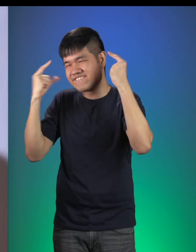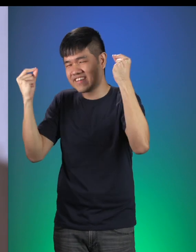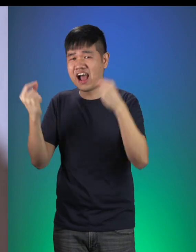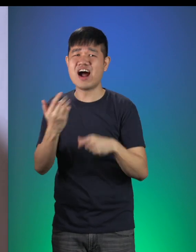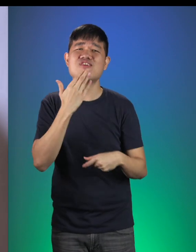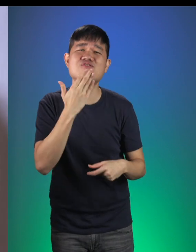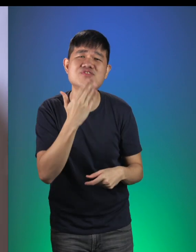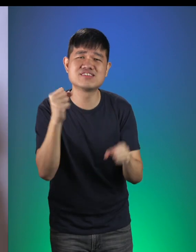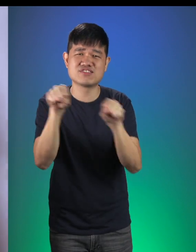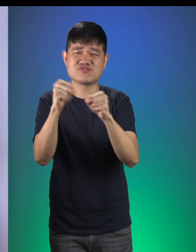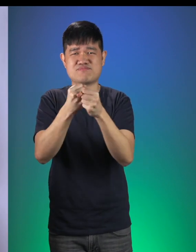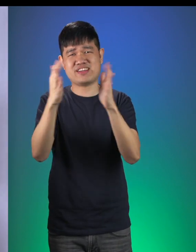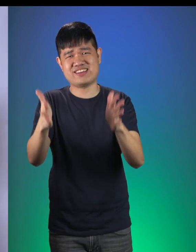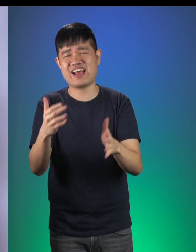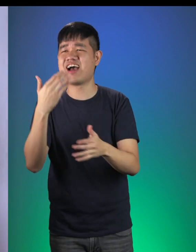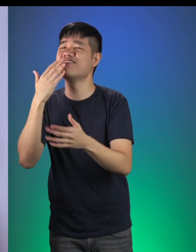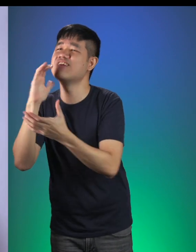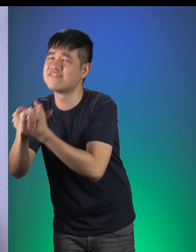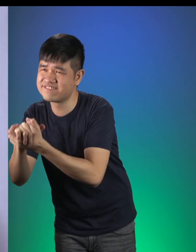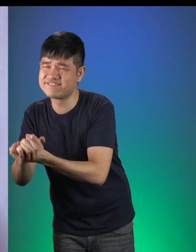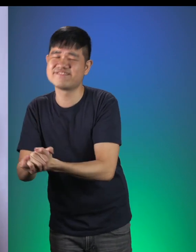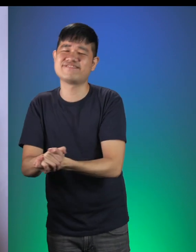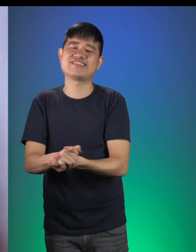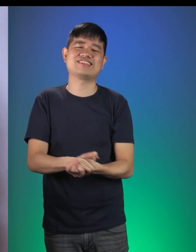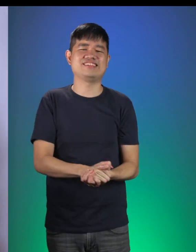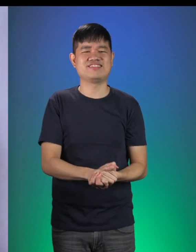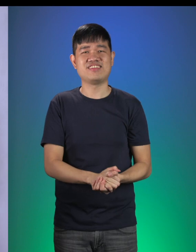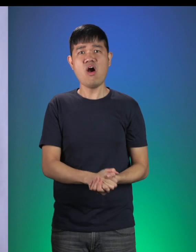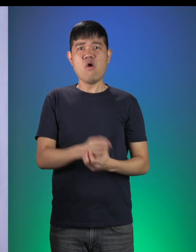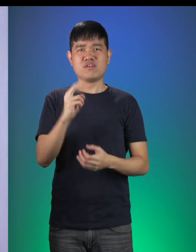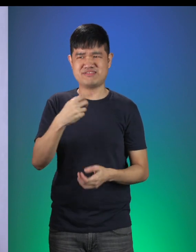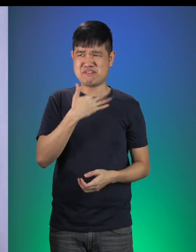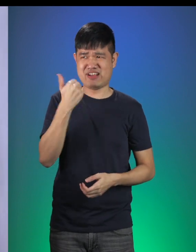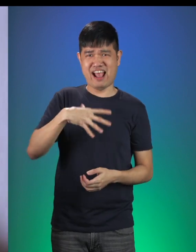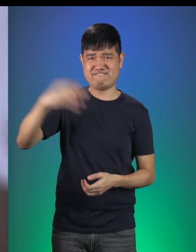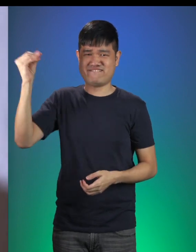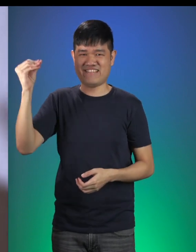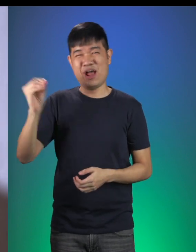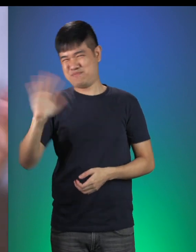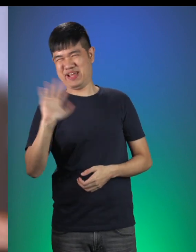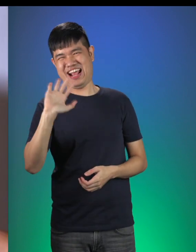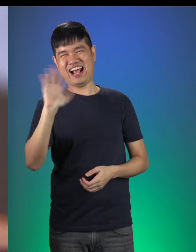thank you mister Shoemaker, thank you missus Shoemaker Oh, I’d better be on my way. Bye, bye!